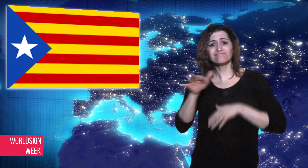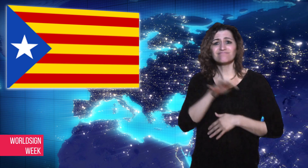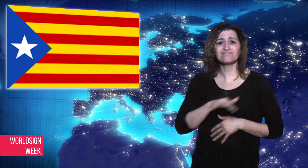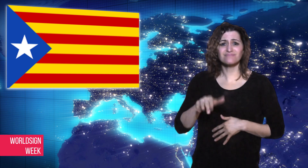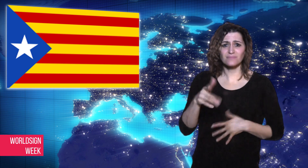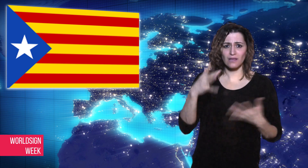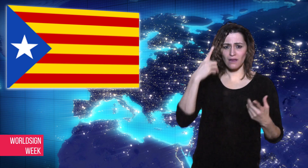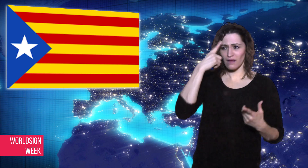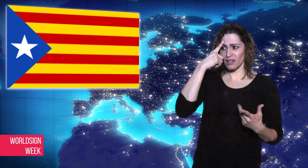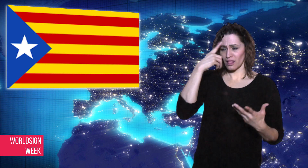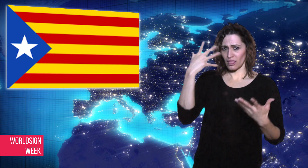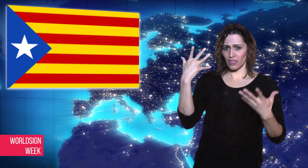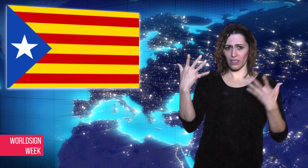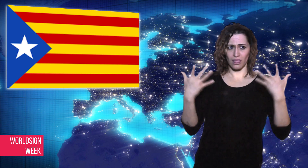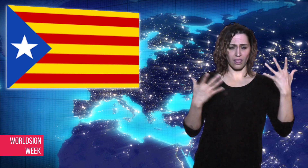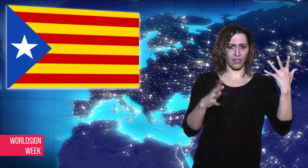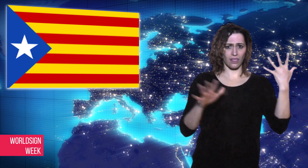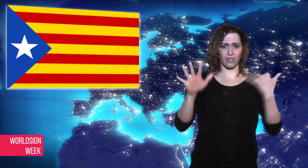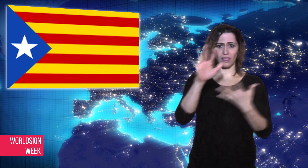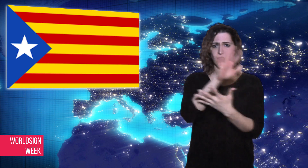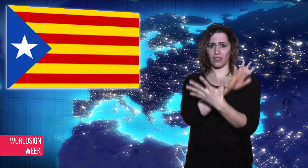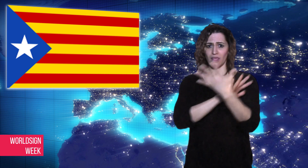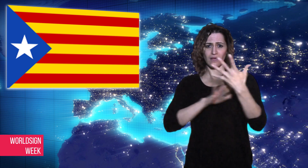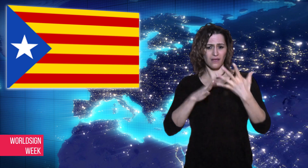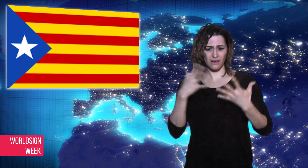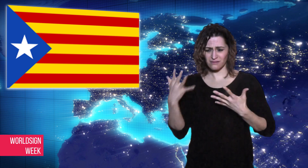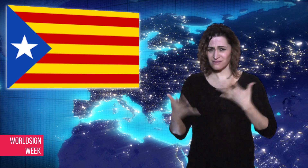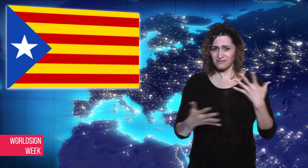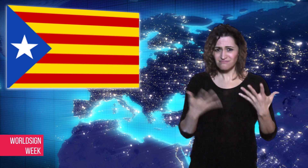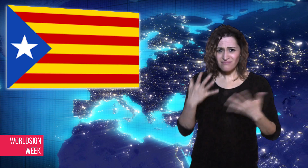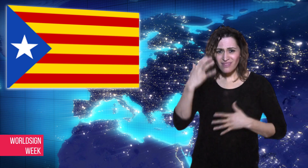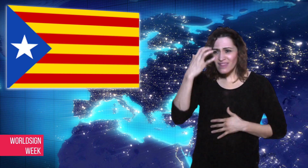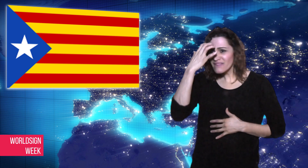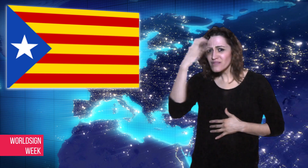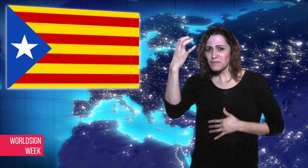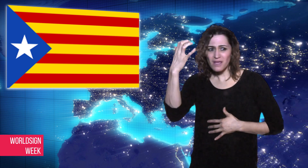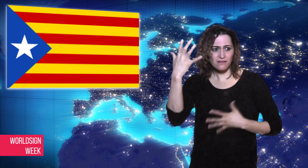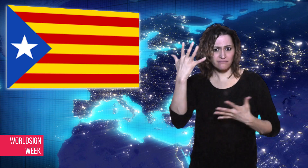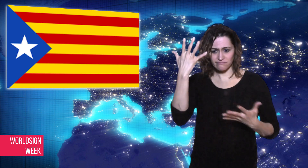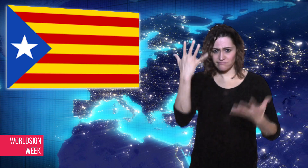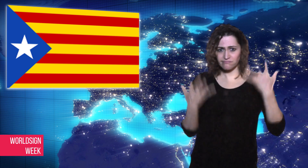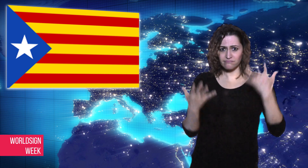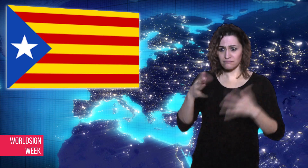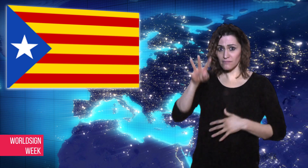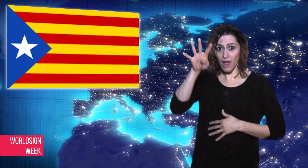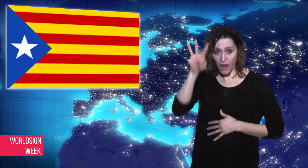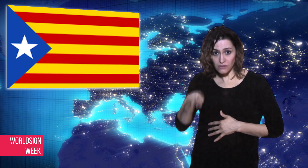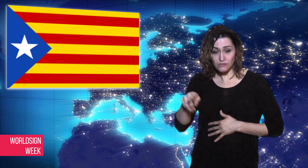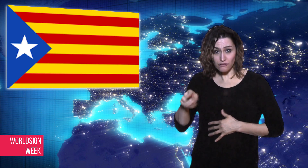confused as to which government is in